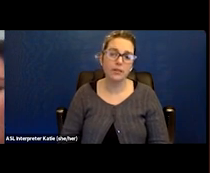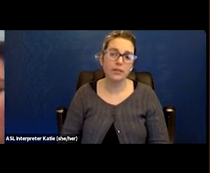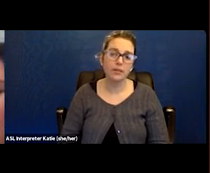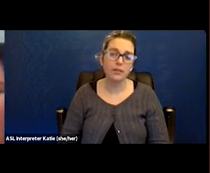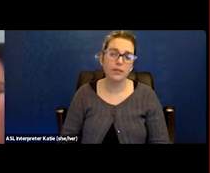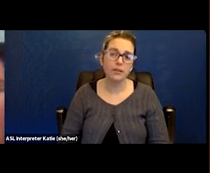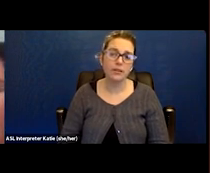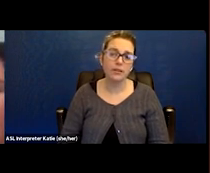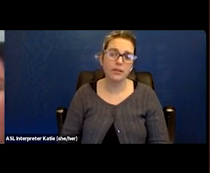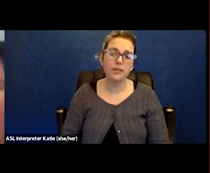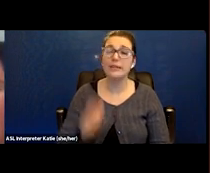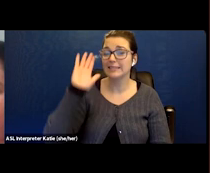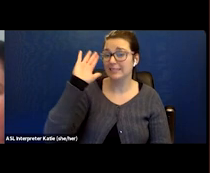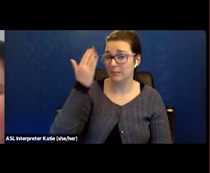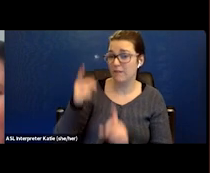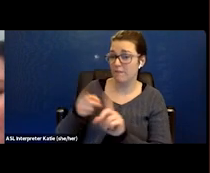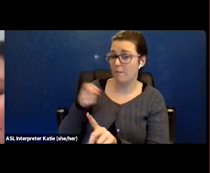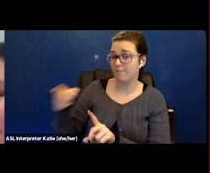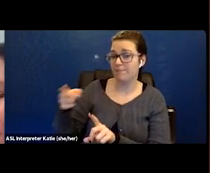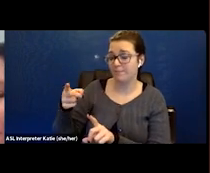from what the adjudicator was kind of saying,